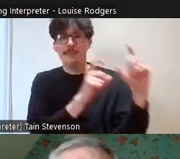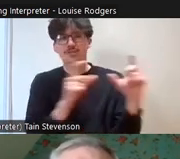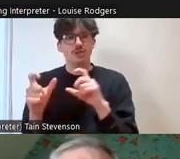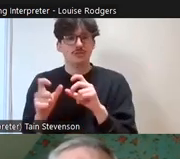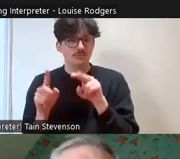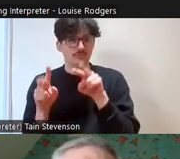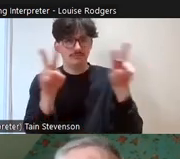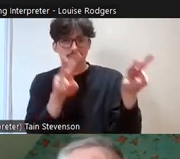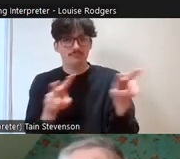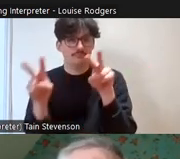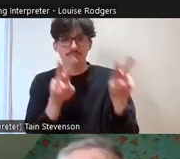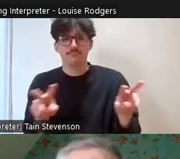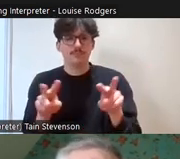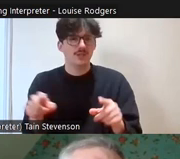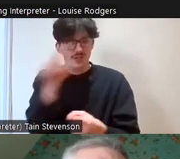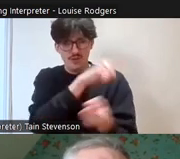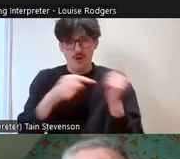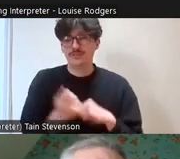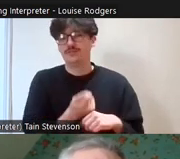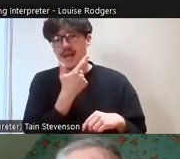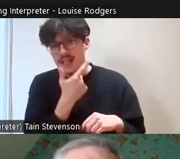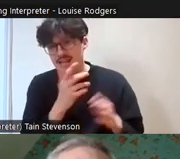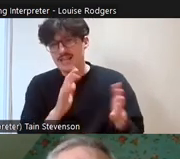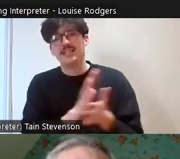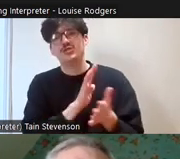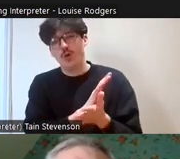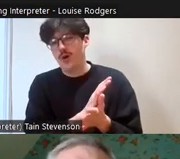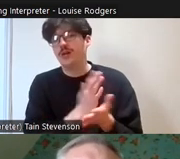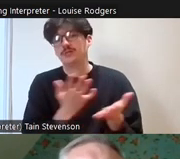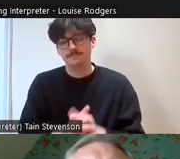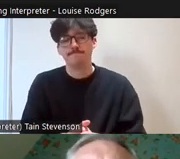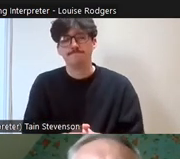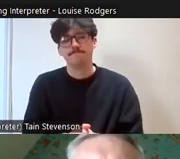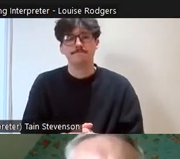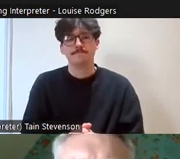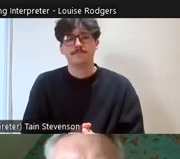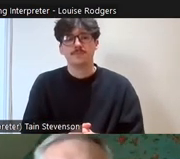how much fun, enjoyability people have and getting involved.